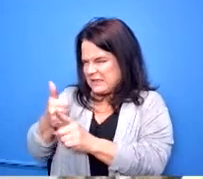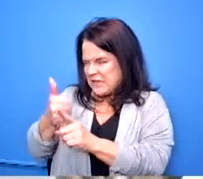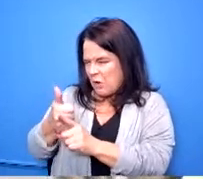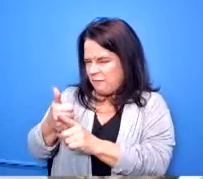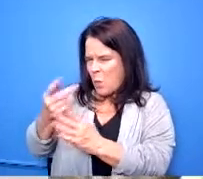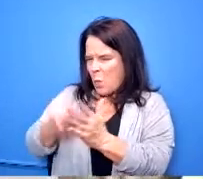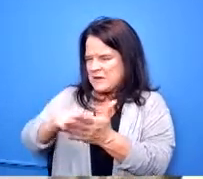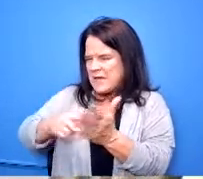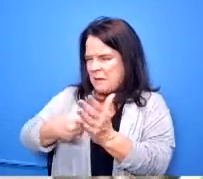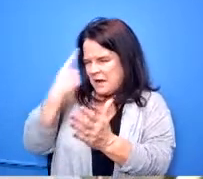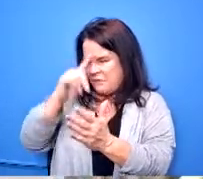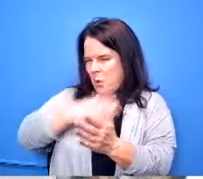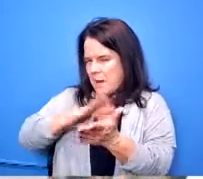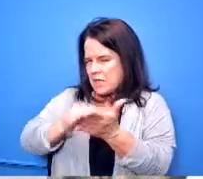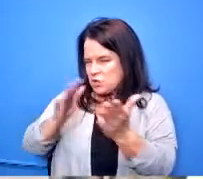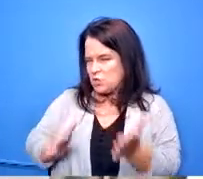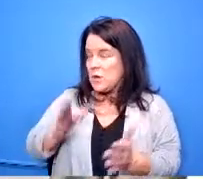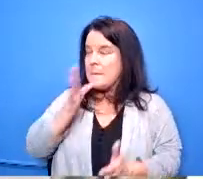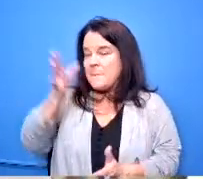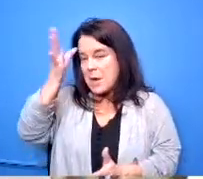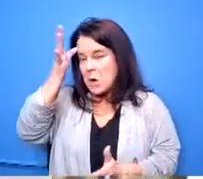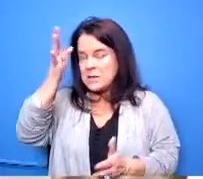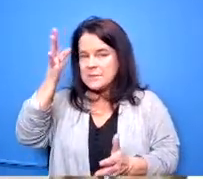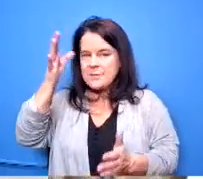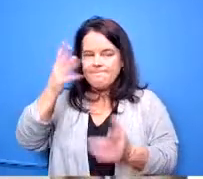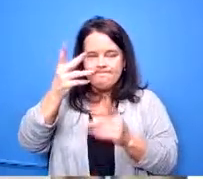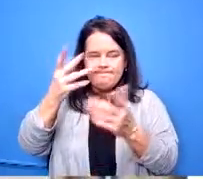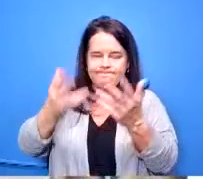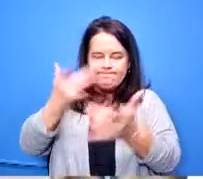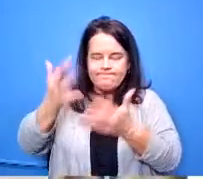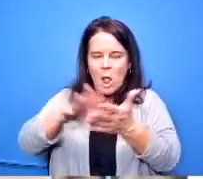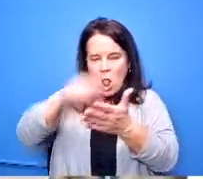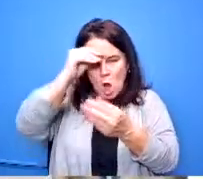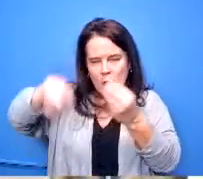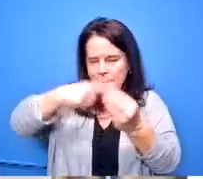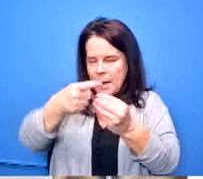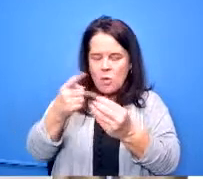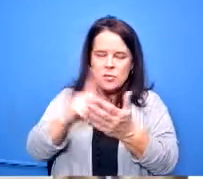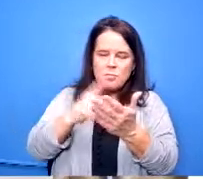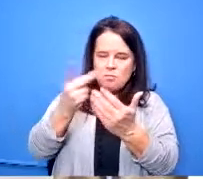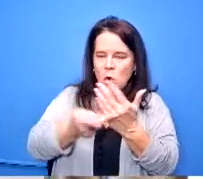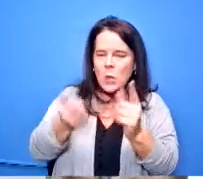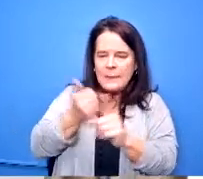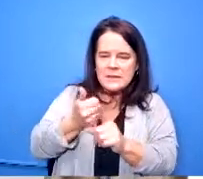that that's the requirement then the student is by the counselor's work the student is then enrolled